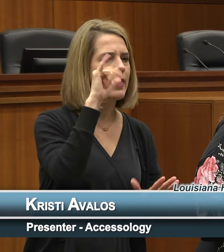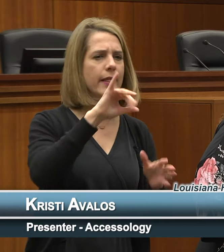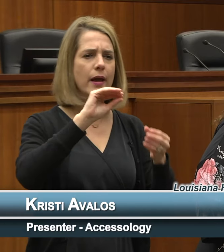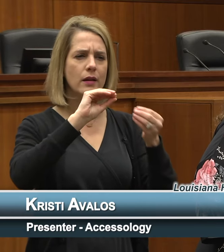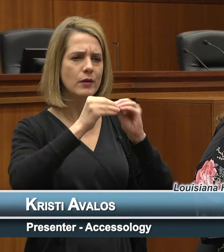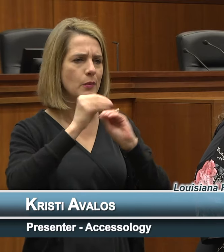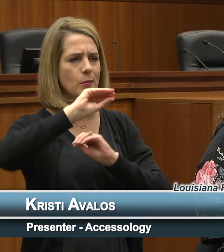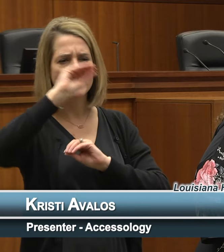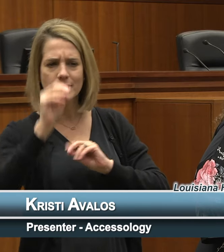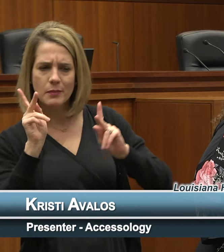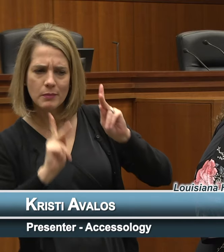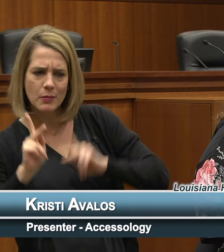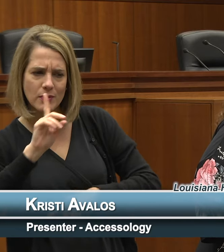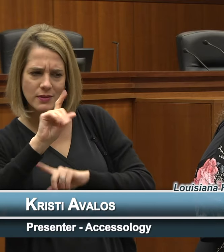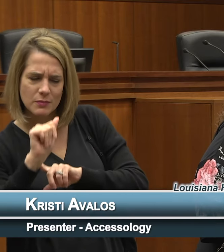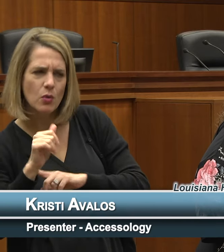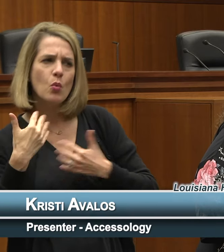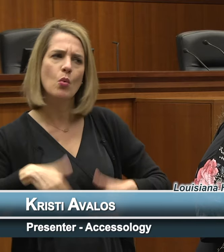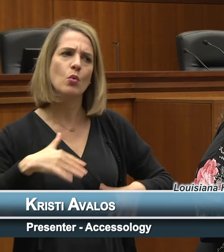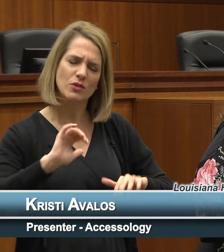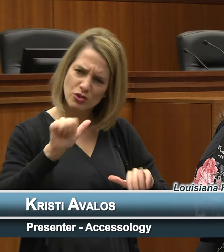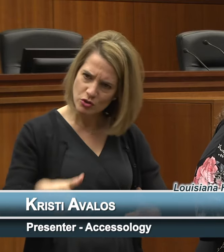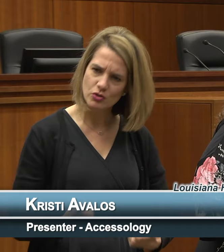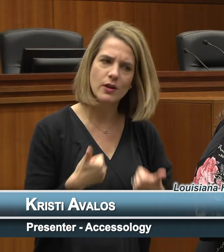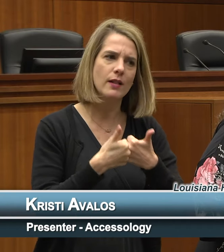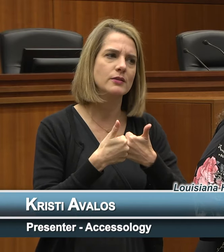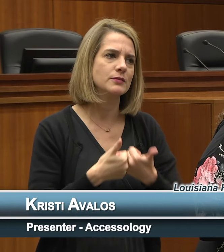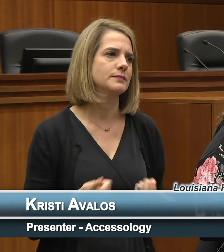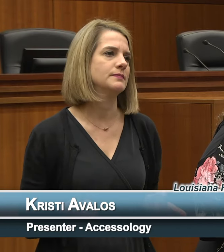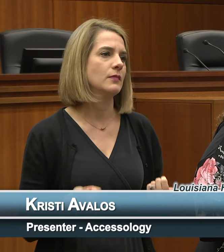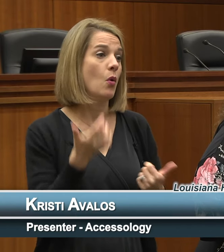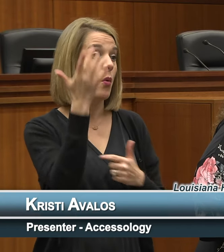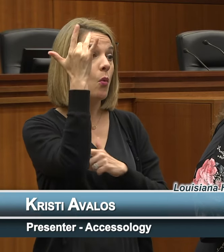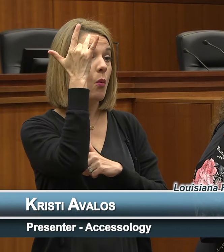with disabilities is kind of difficult to do because some people with